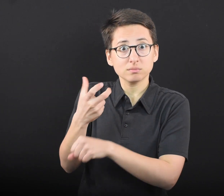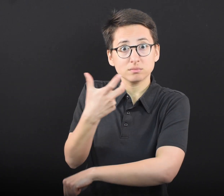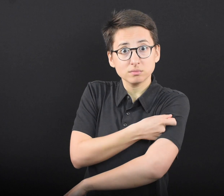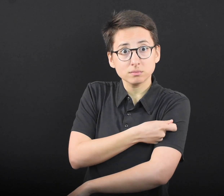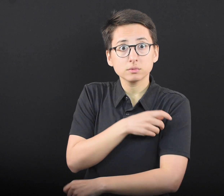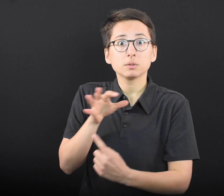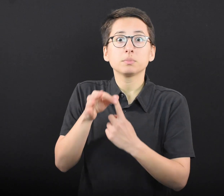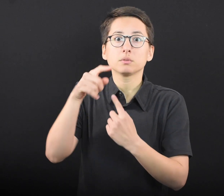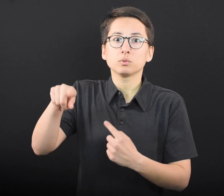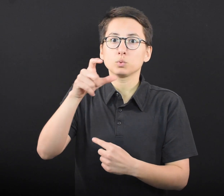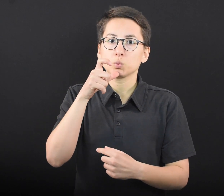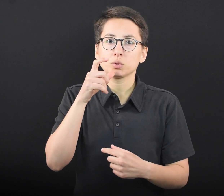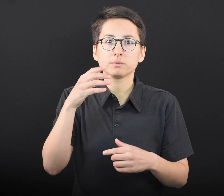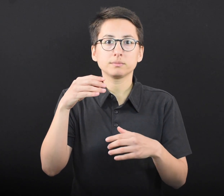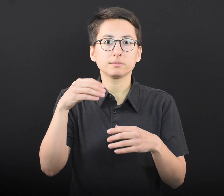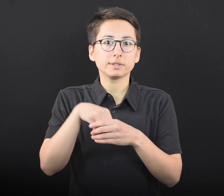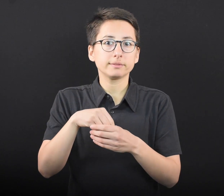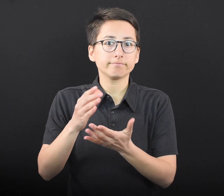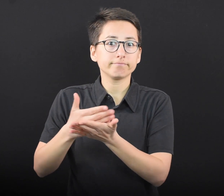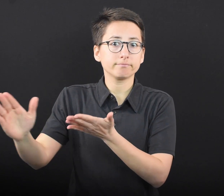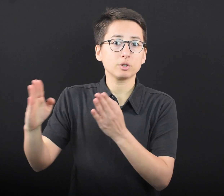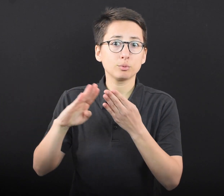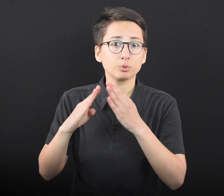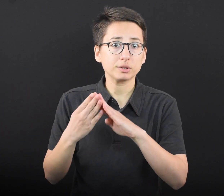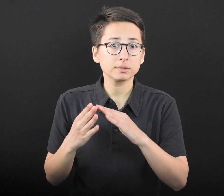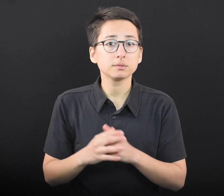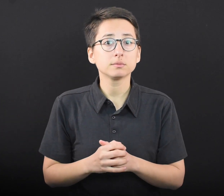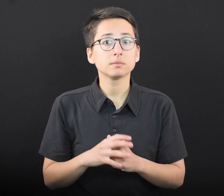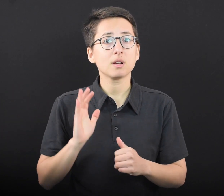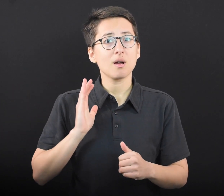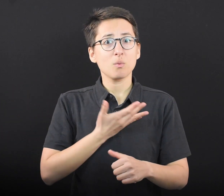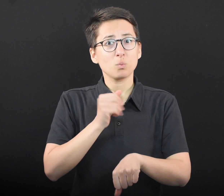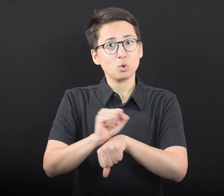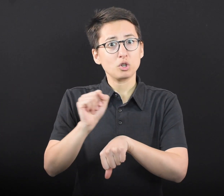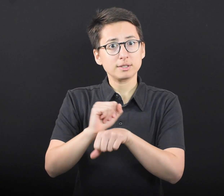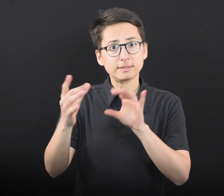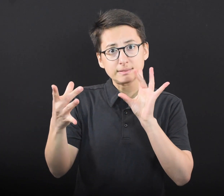especially those in underserved communities, and our work to connect them through community